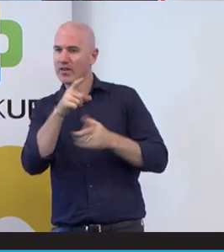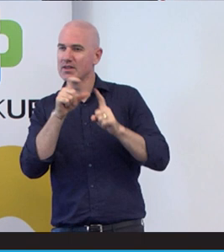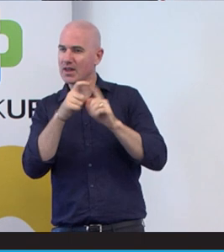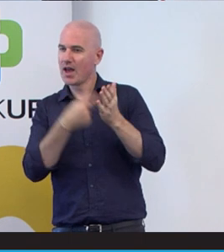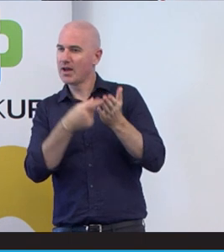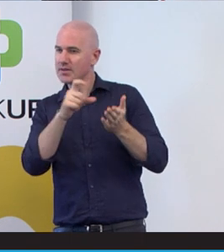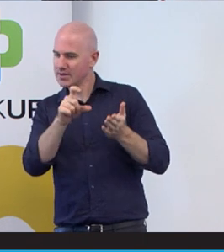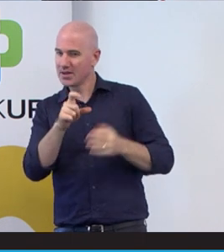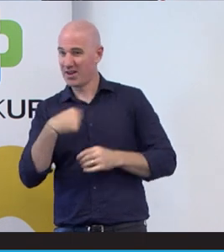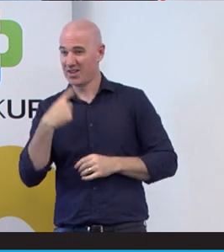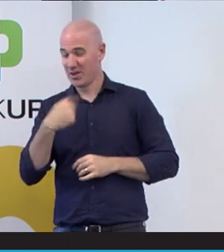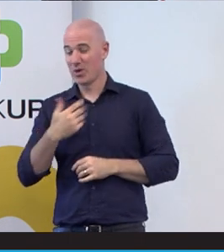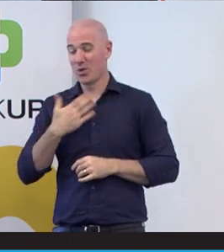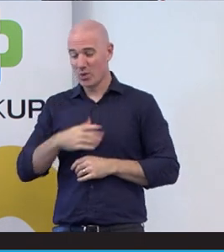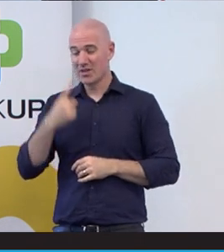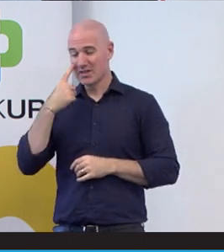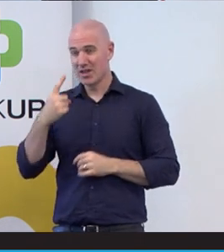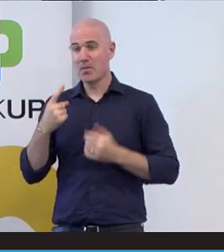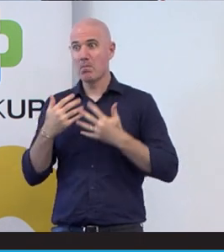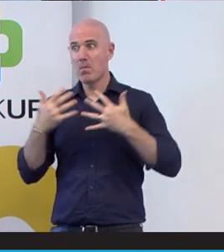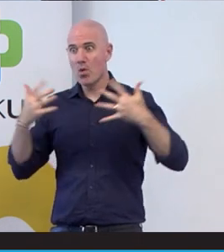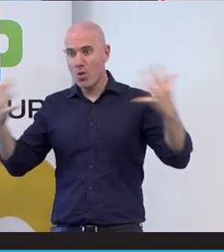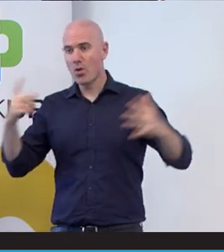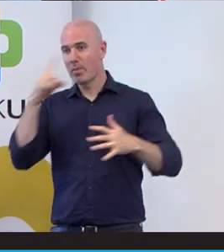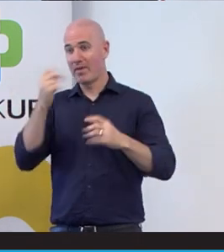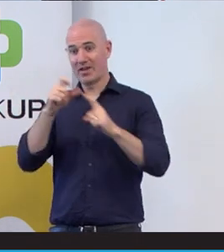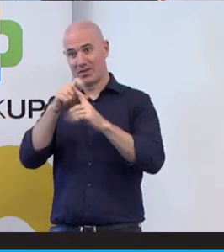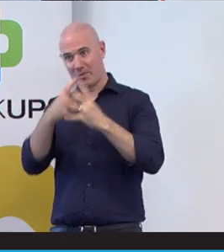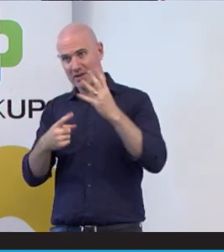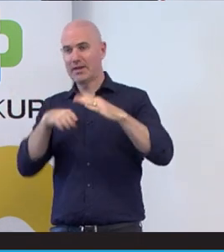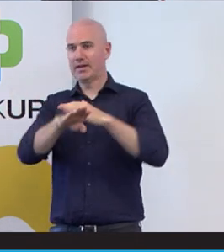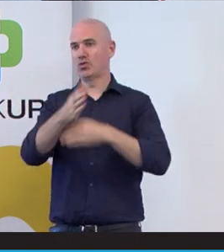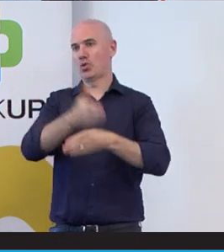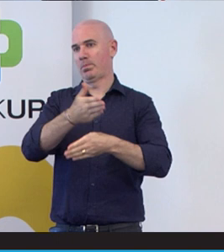see more people with disability in jobs. Grow employment for people with disability